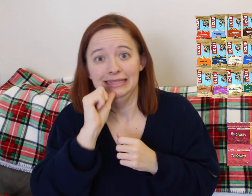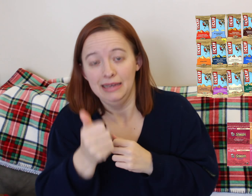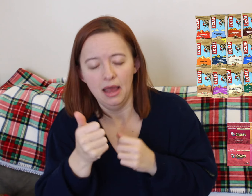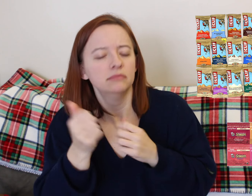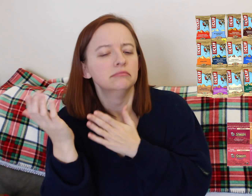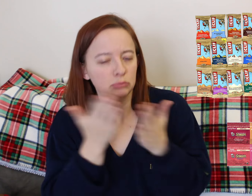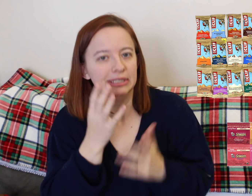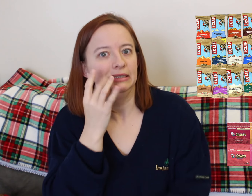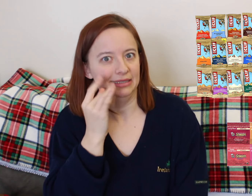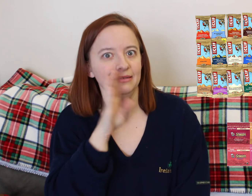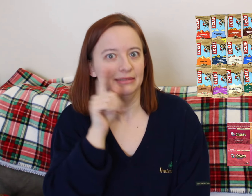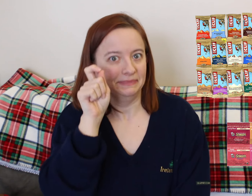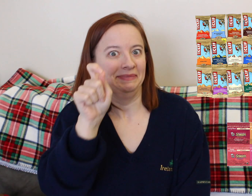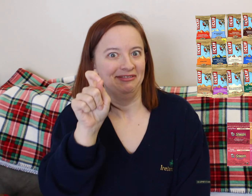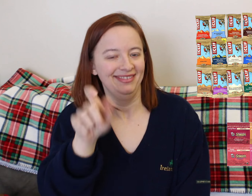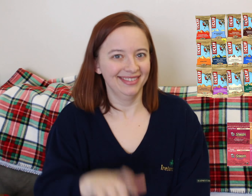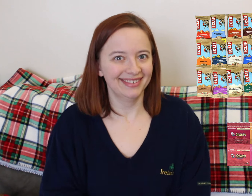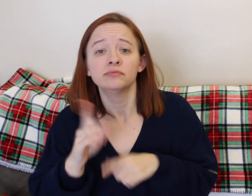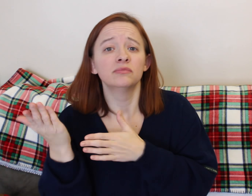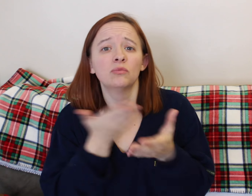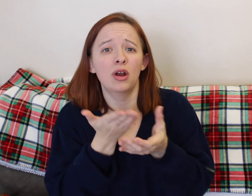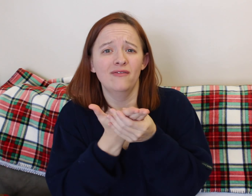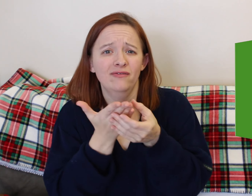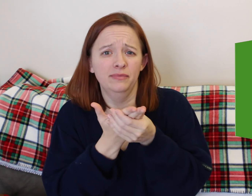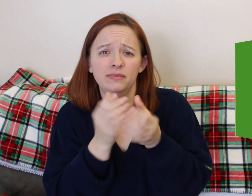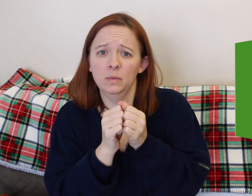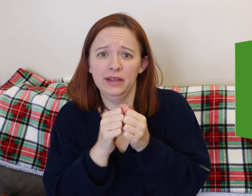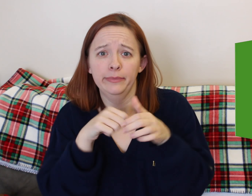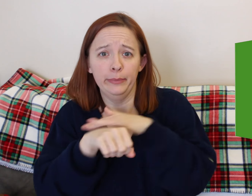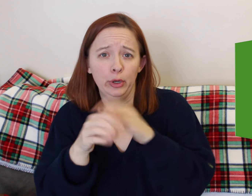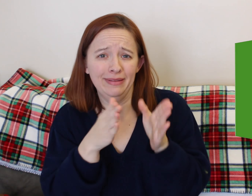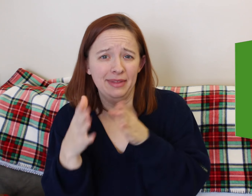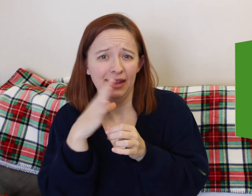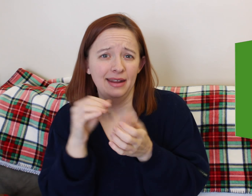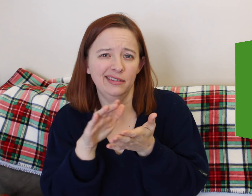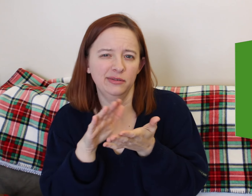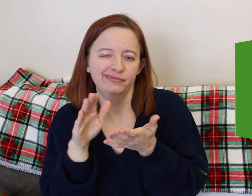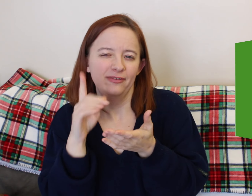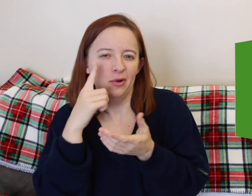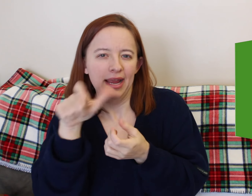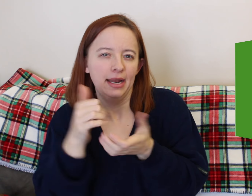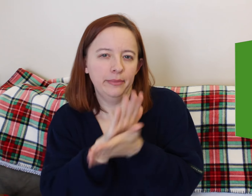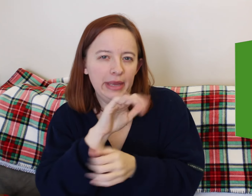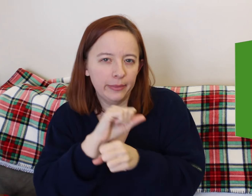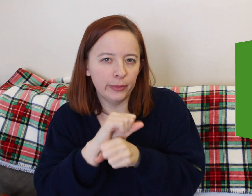Um, but again, we used all of our snacks and you definitely need to bring some.